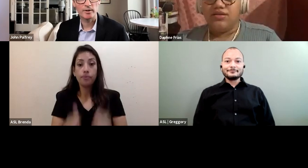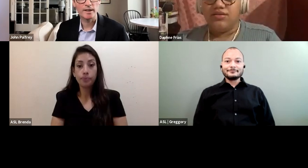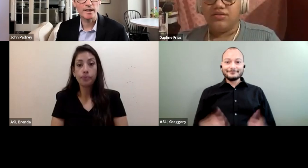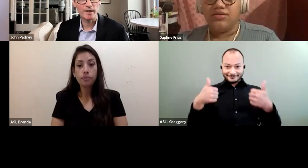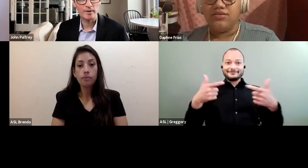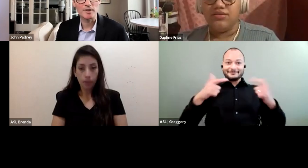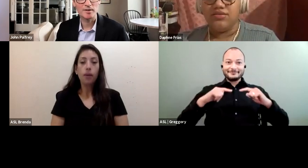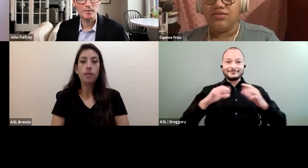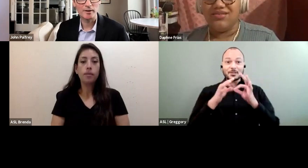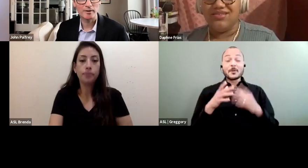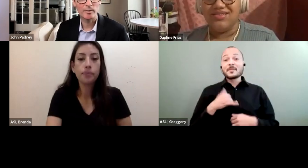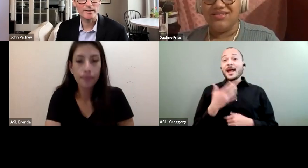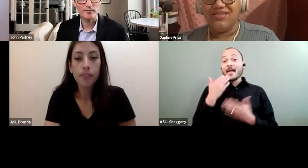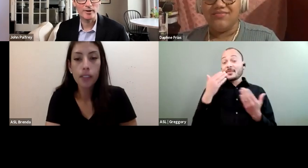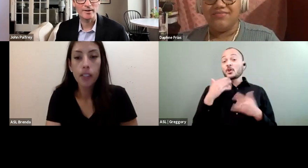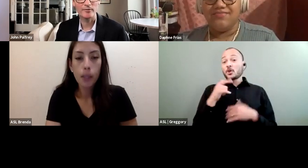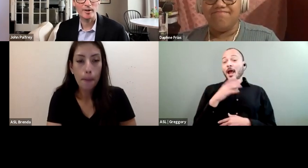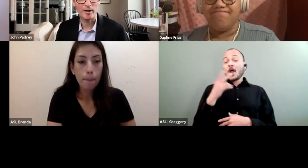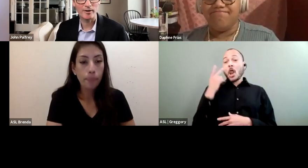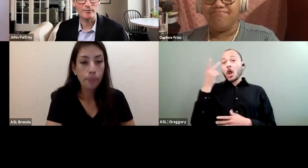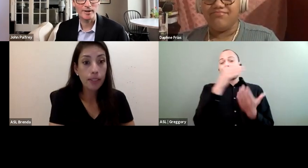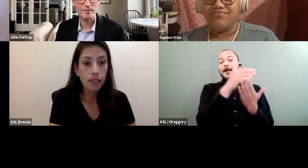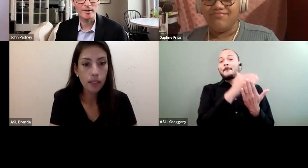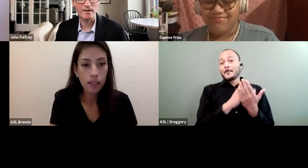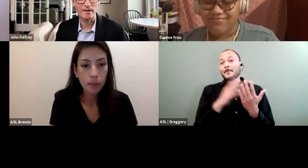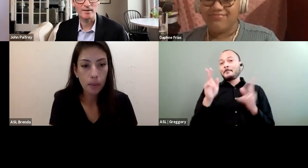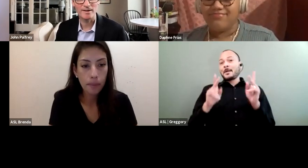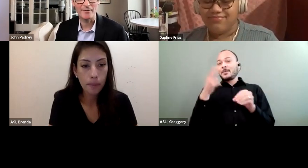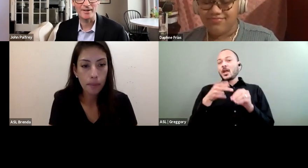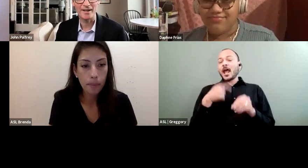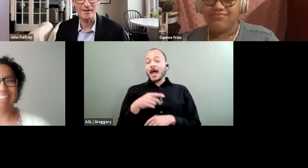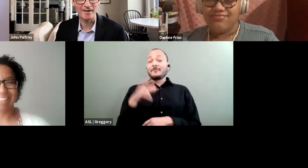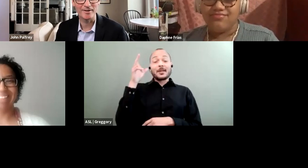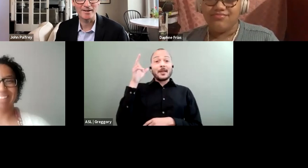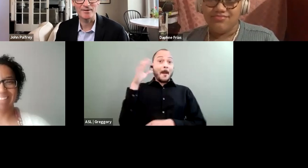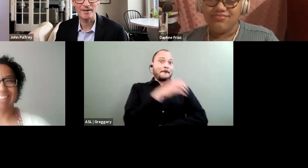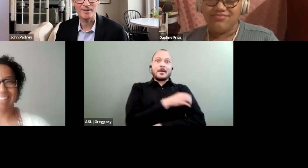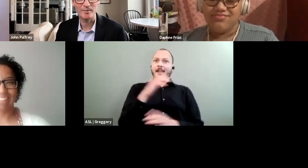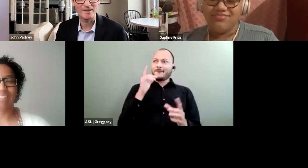you are in a conversation and being heard by some very, very powerful philanthropists and staff and at all levels in those philanthropies.